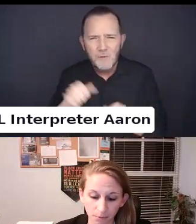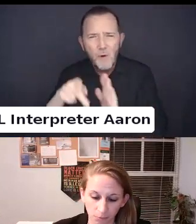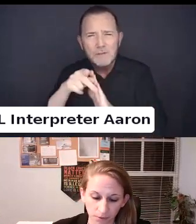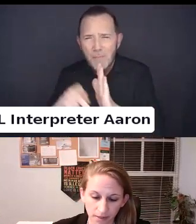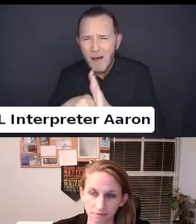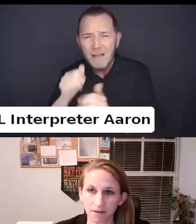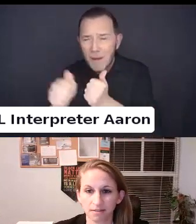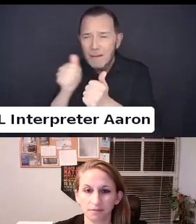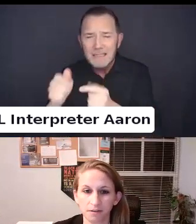these discriminatory policies.